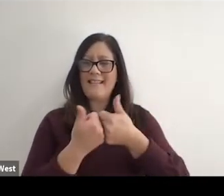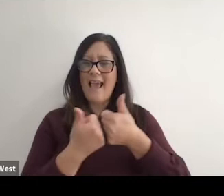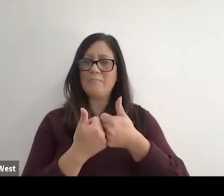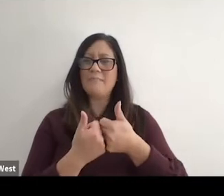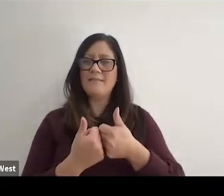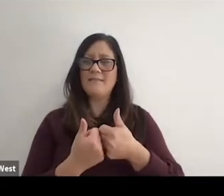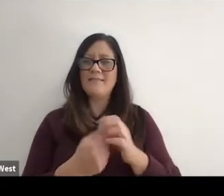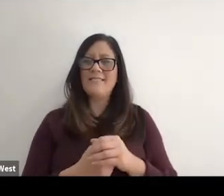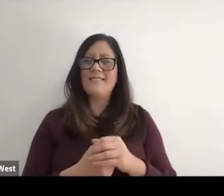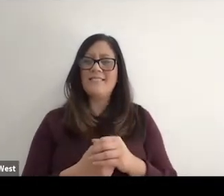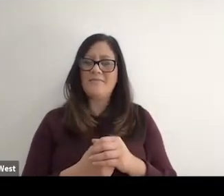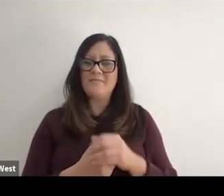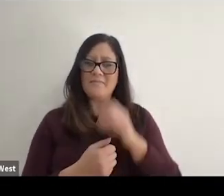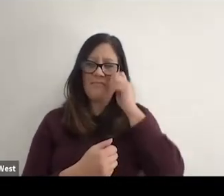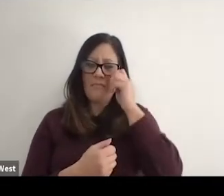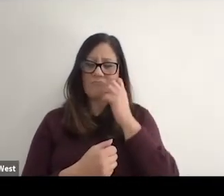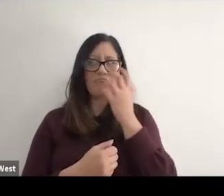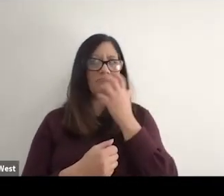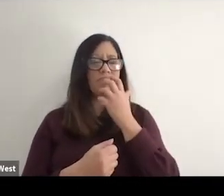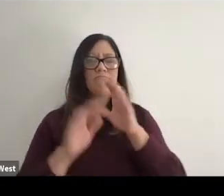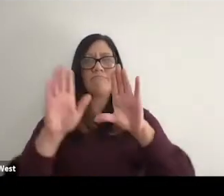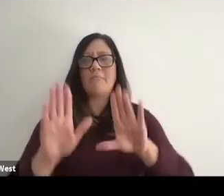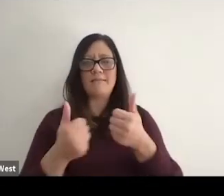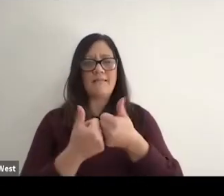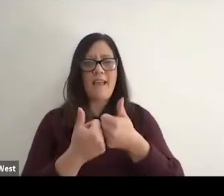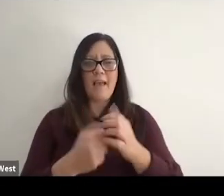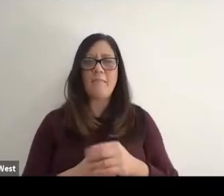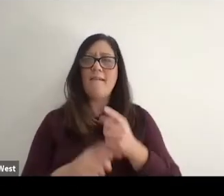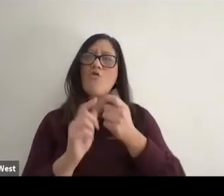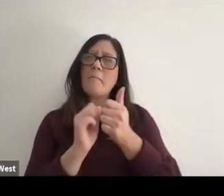was just just a tremendous set of games, both from a competitive point